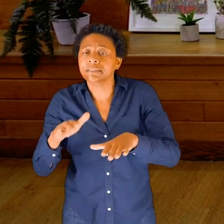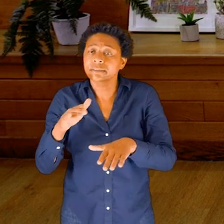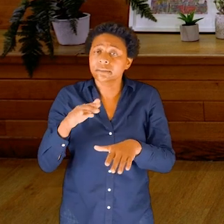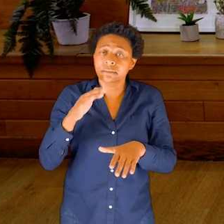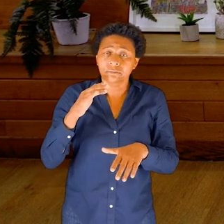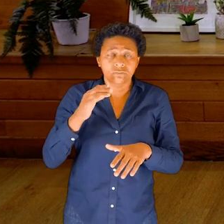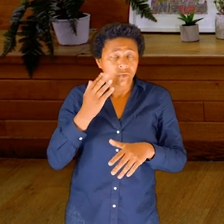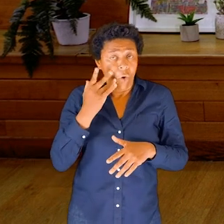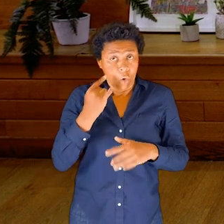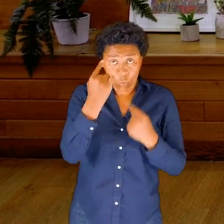Take your hands away.